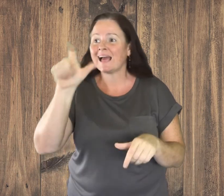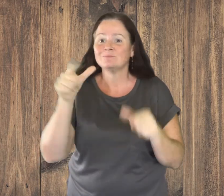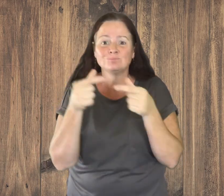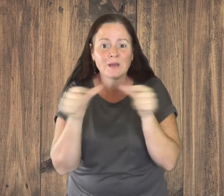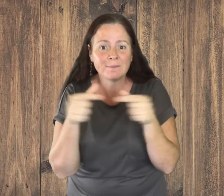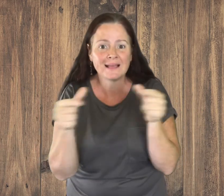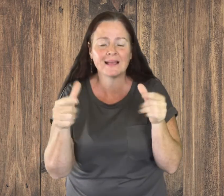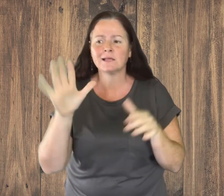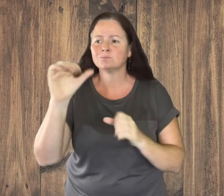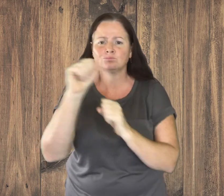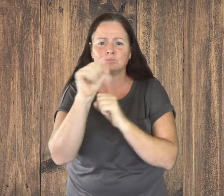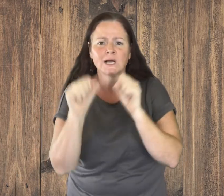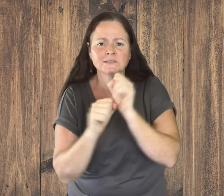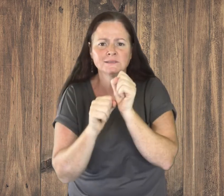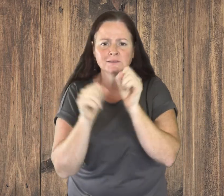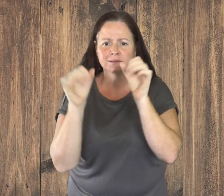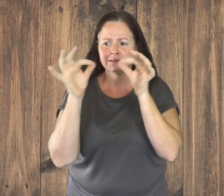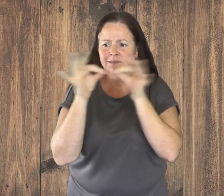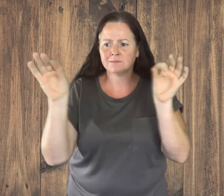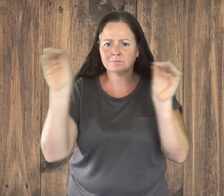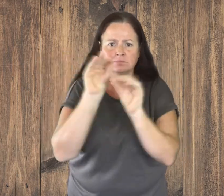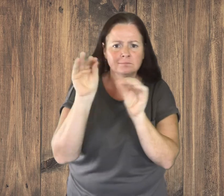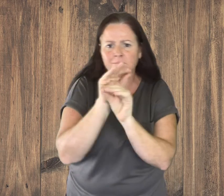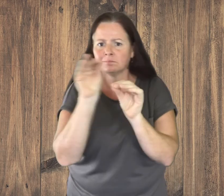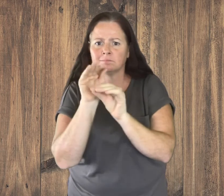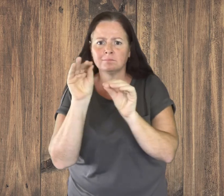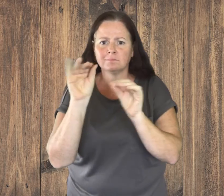Goes the same for its own unique grammar and syntax in ASL.